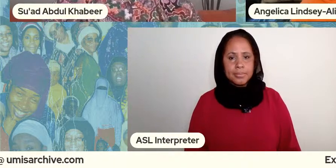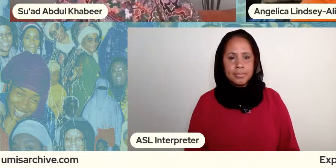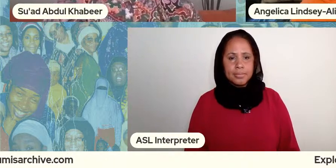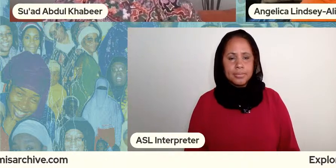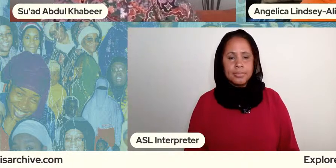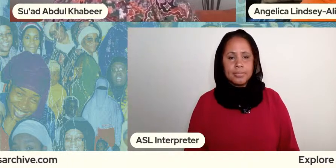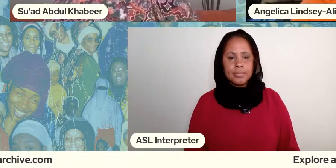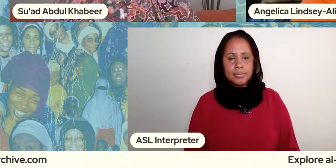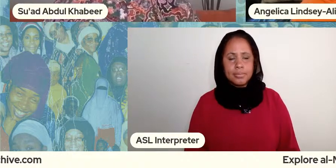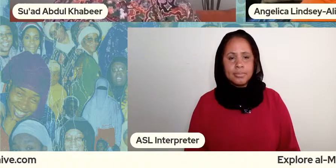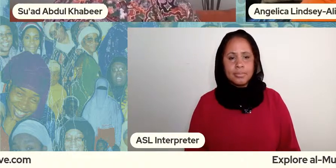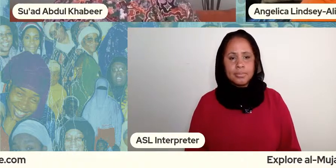that's not the end